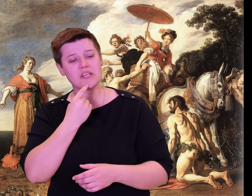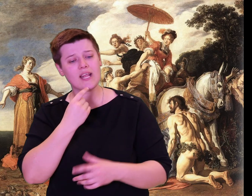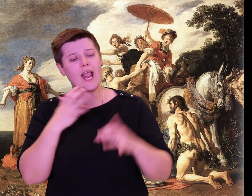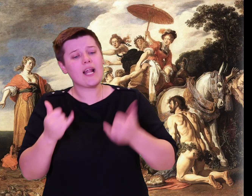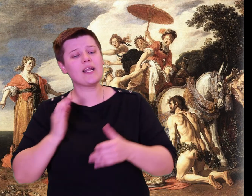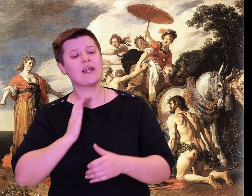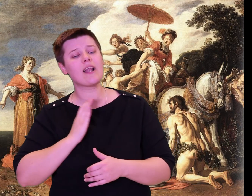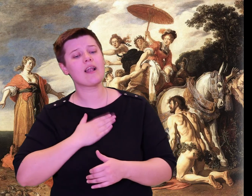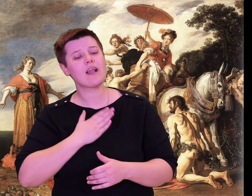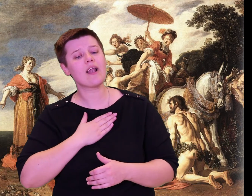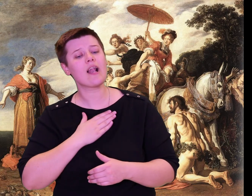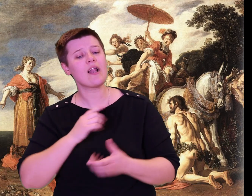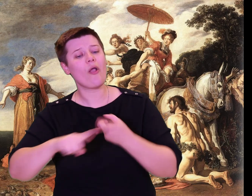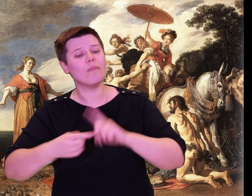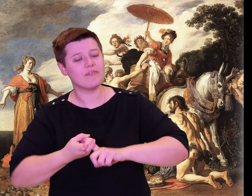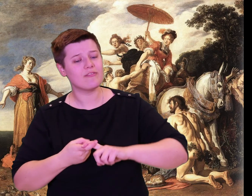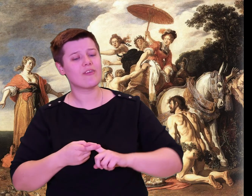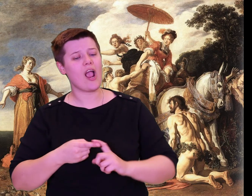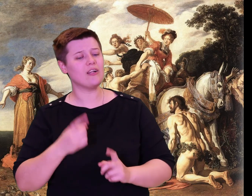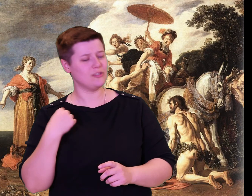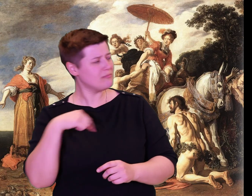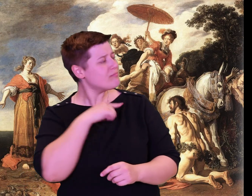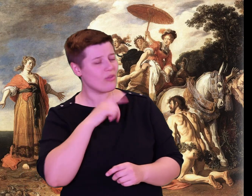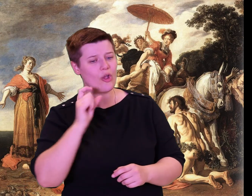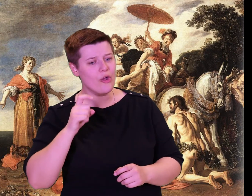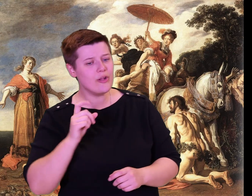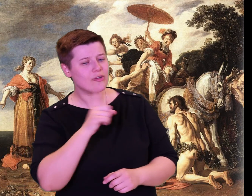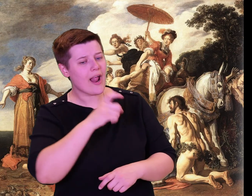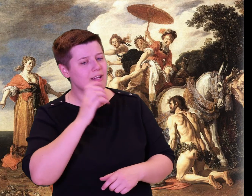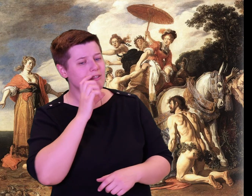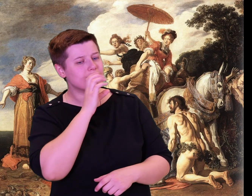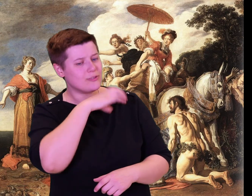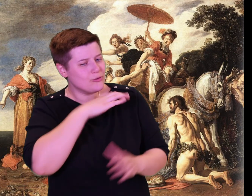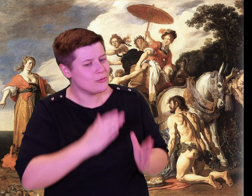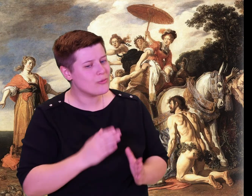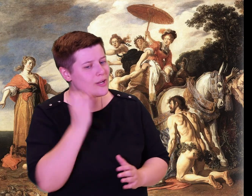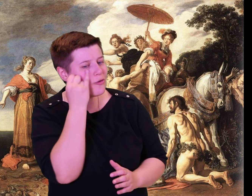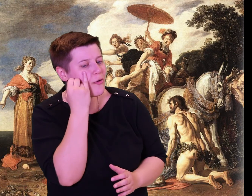build is strong; his legs and arms and neck are very sturdy, and he is in his prime,